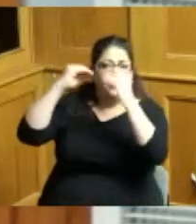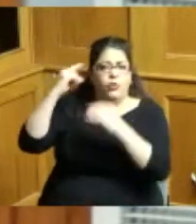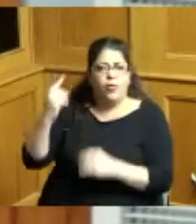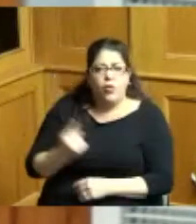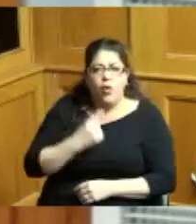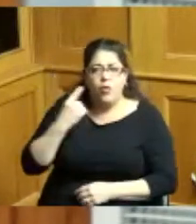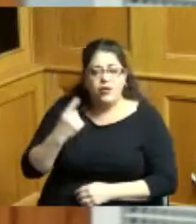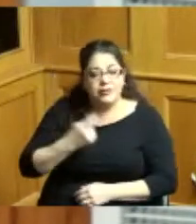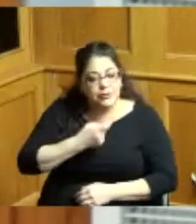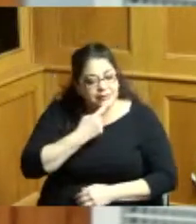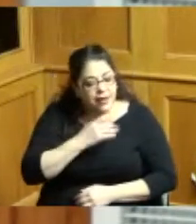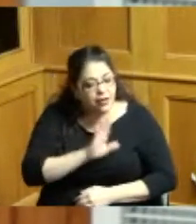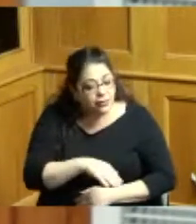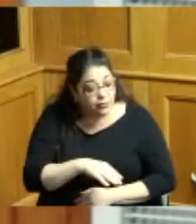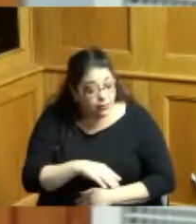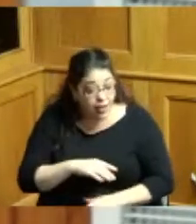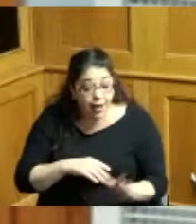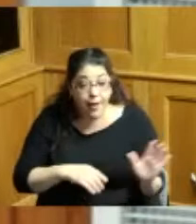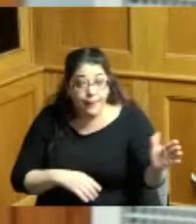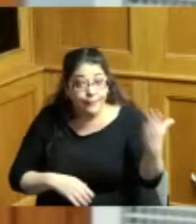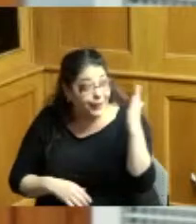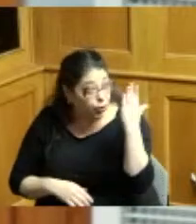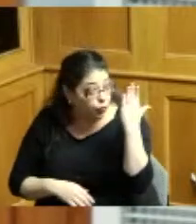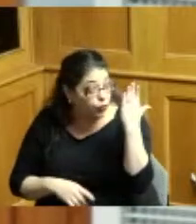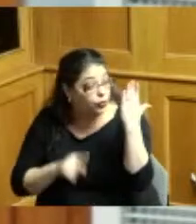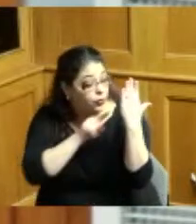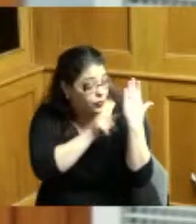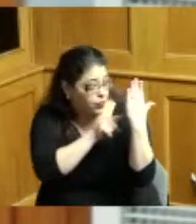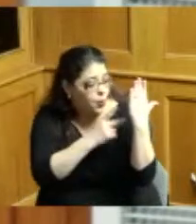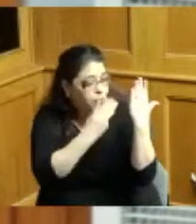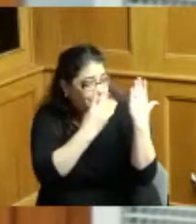take a look in the mirror because that whatever you see looking back at you